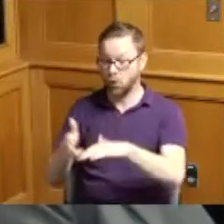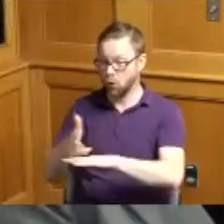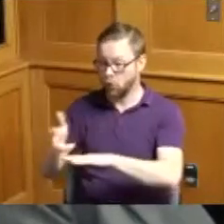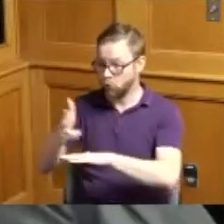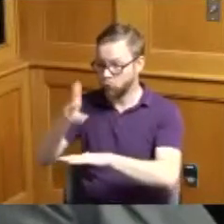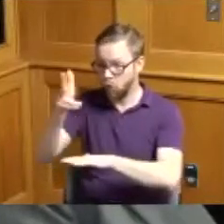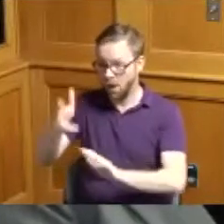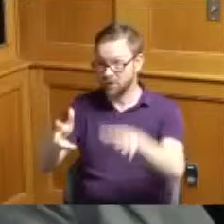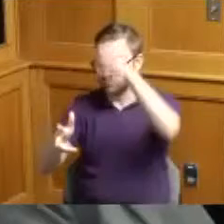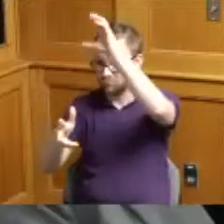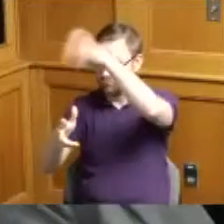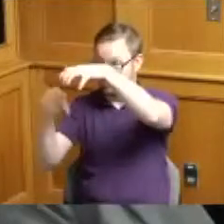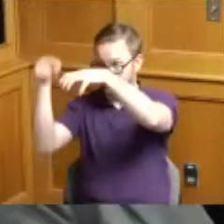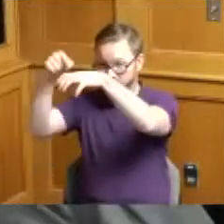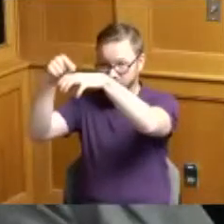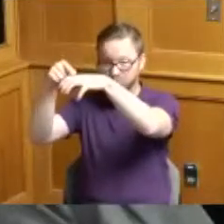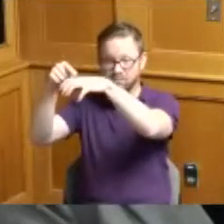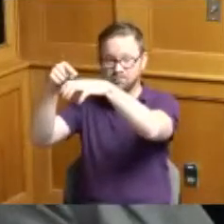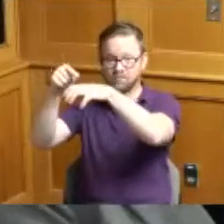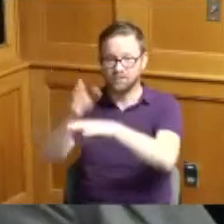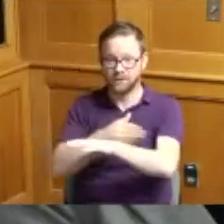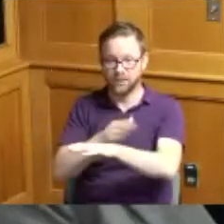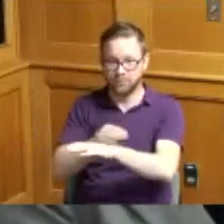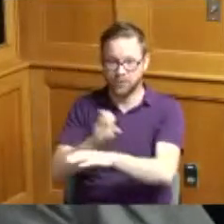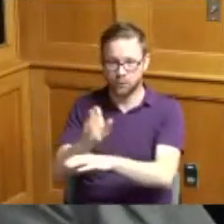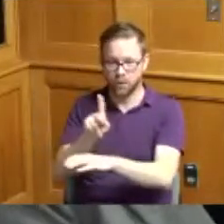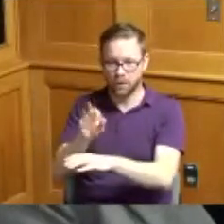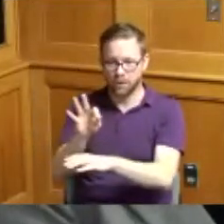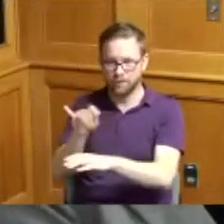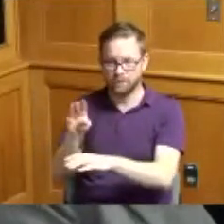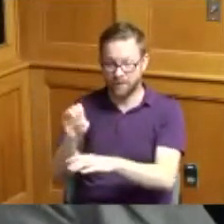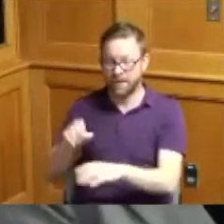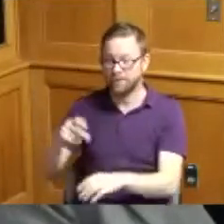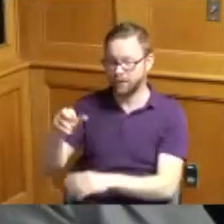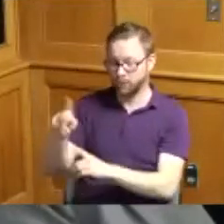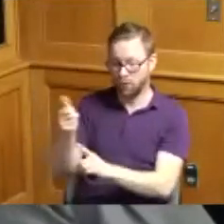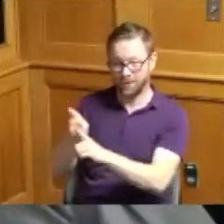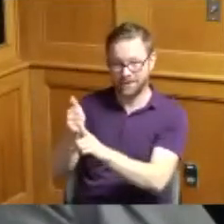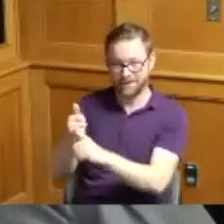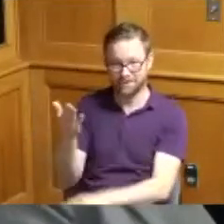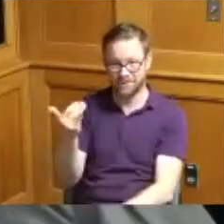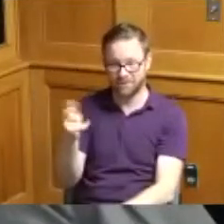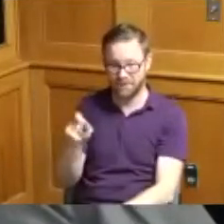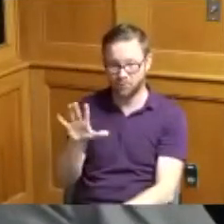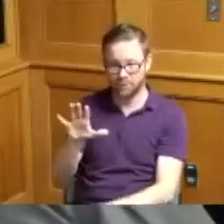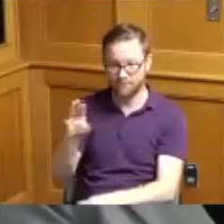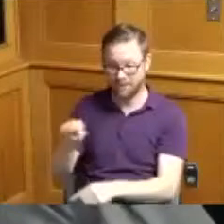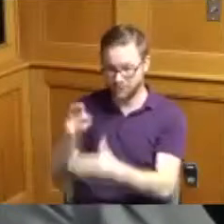putting a park together at 15.5 million that's not even the Walk of Fame then the Walk of Fame